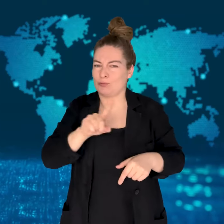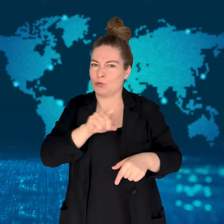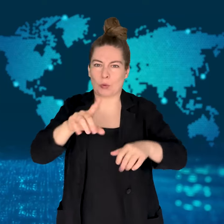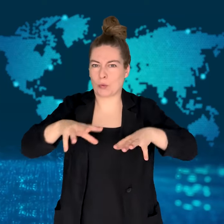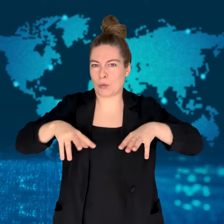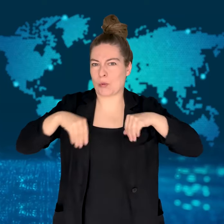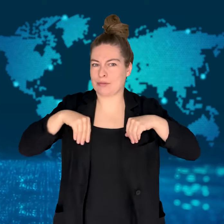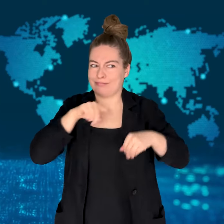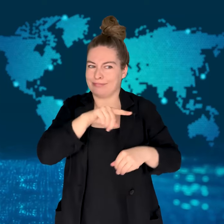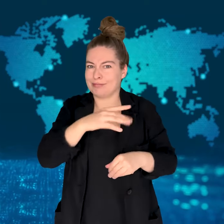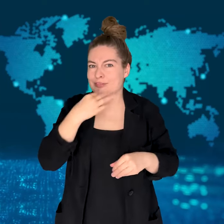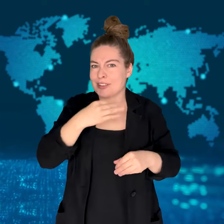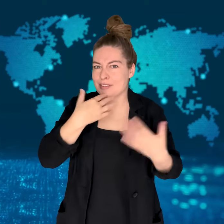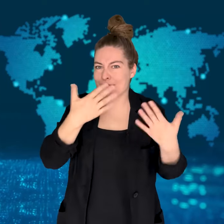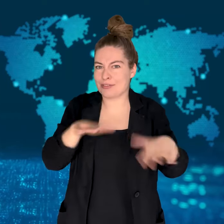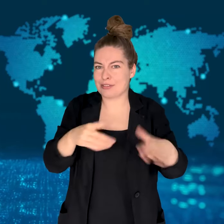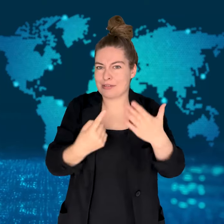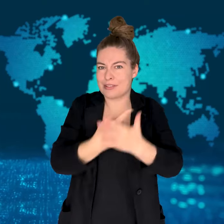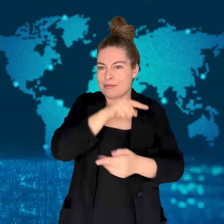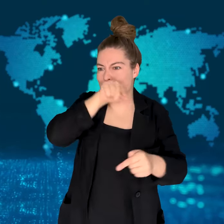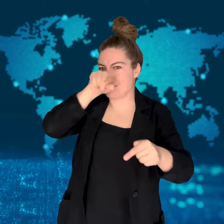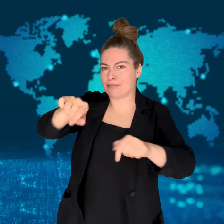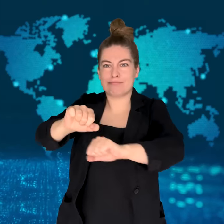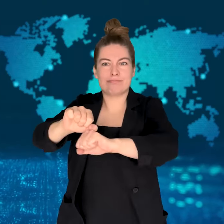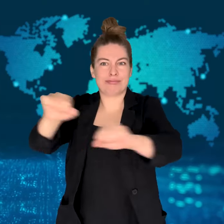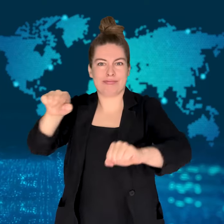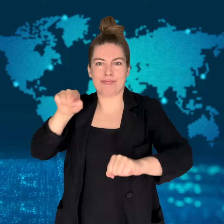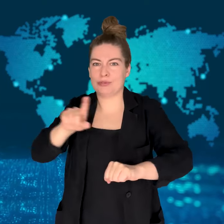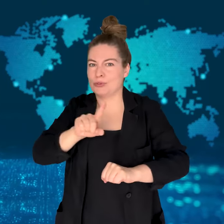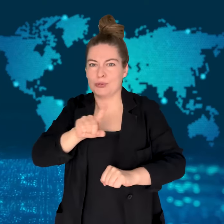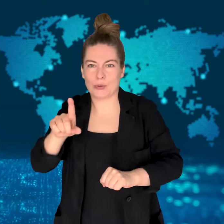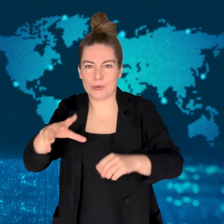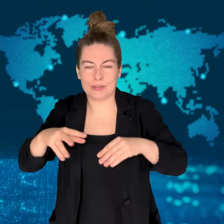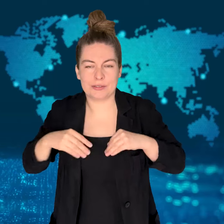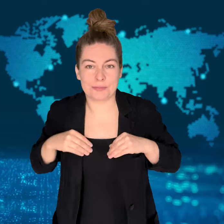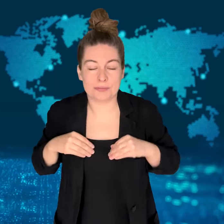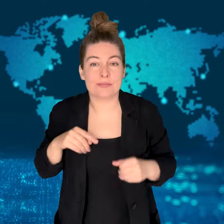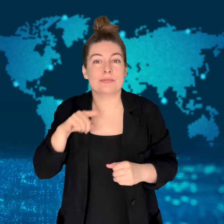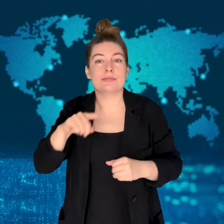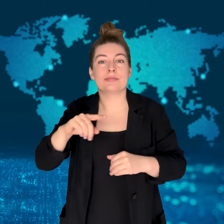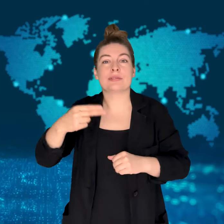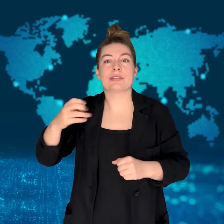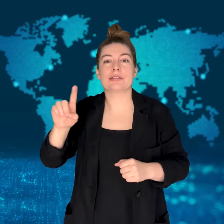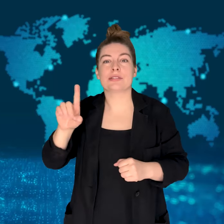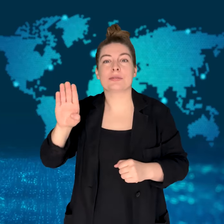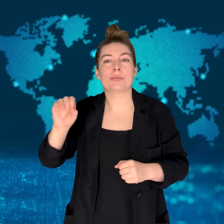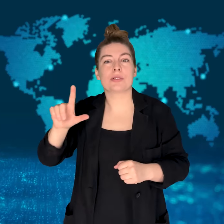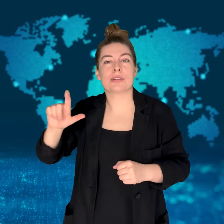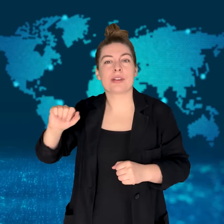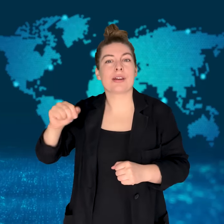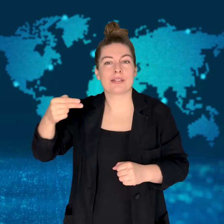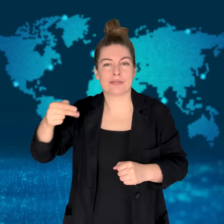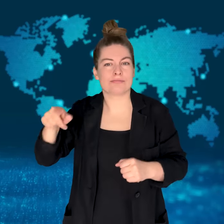The Russian Foreign Ministry condemned the attack.